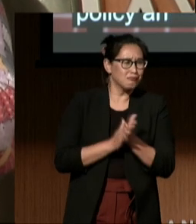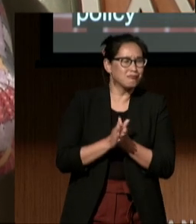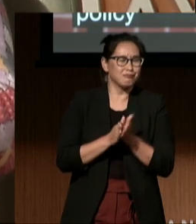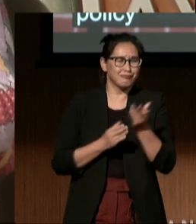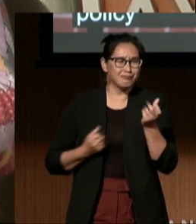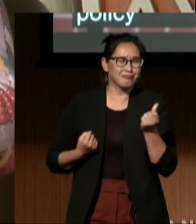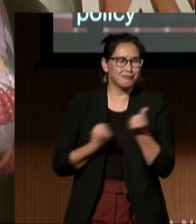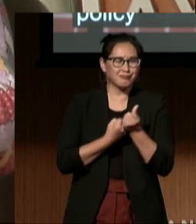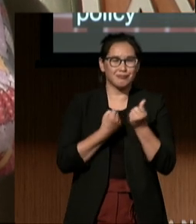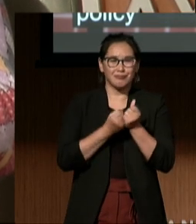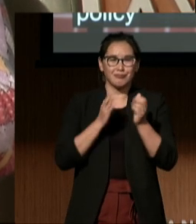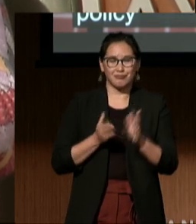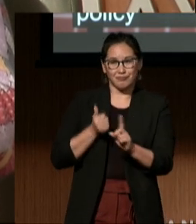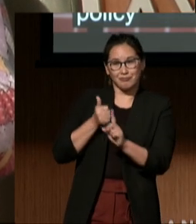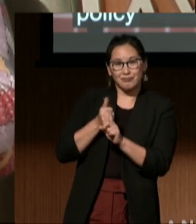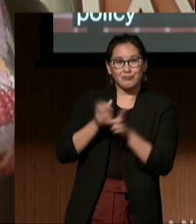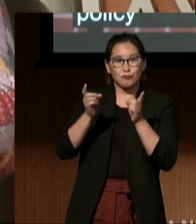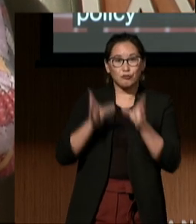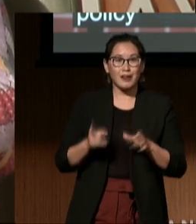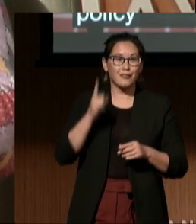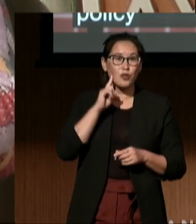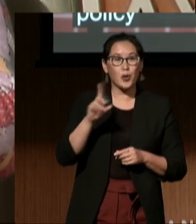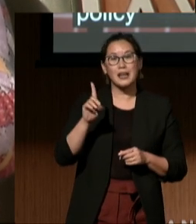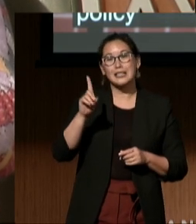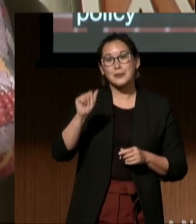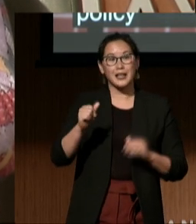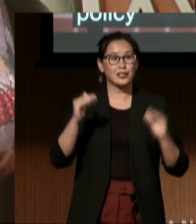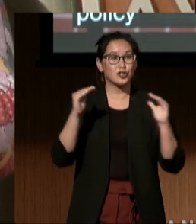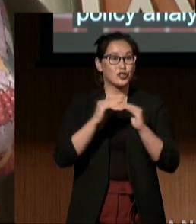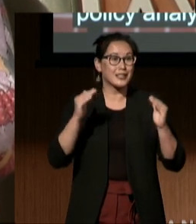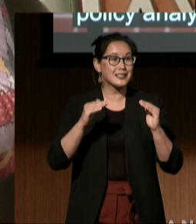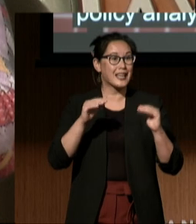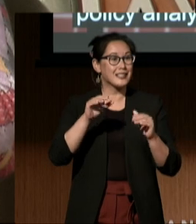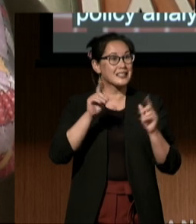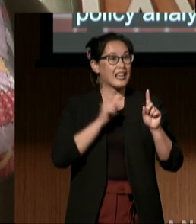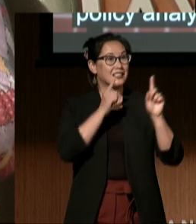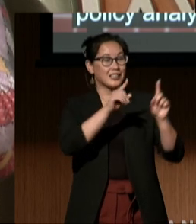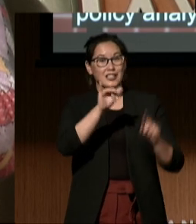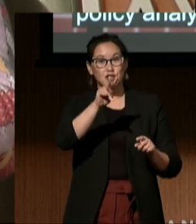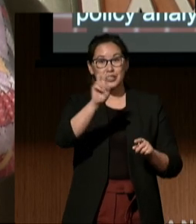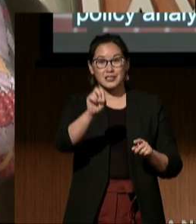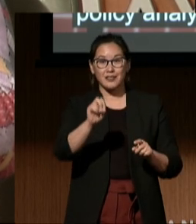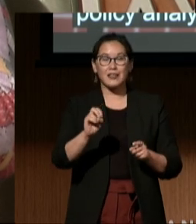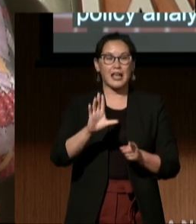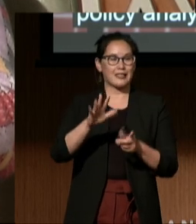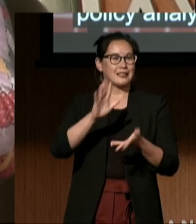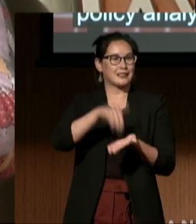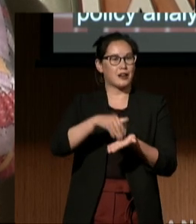She is Director of the Disability Justice Initiative at the Center for American Progress.